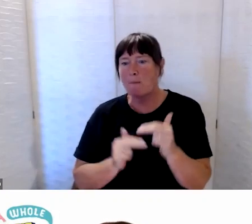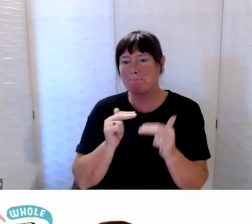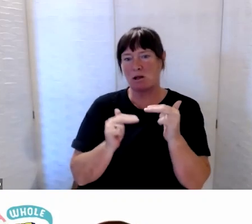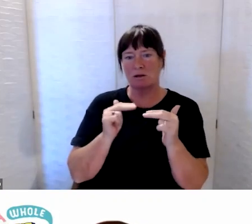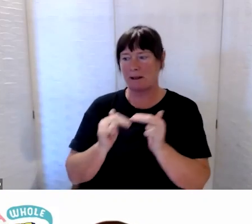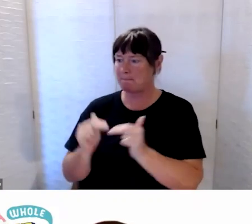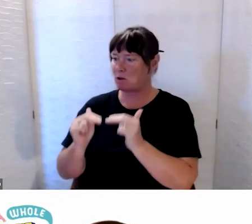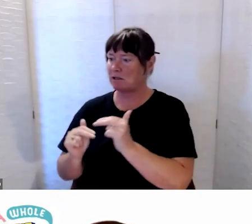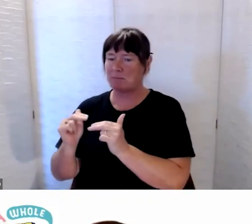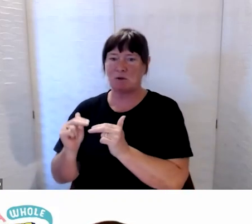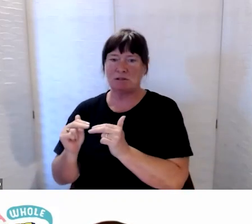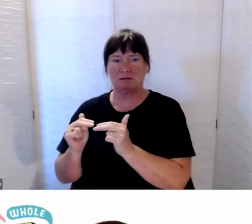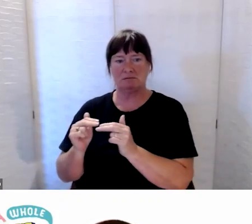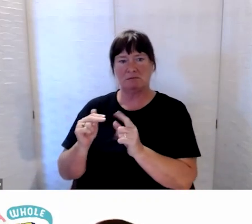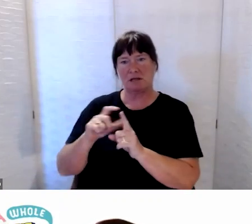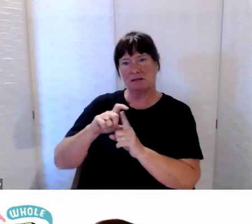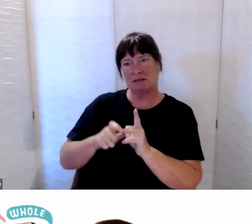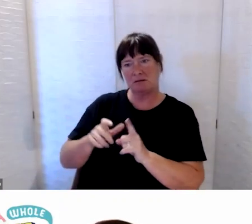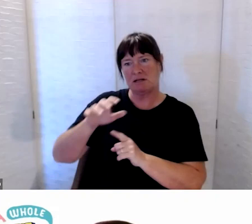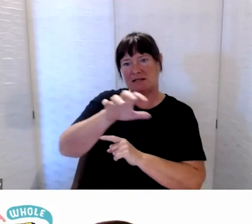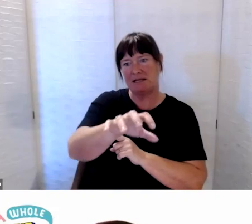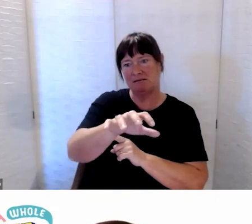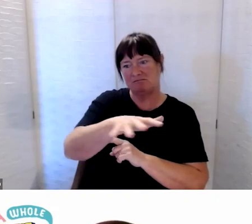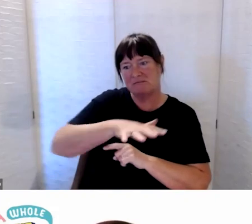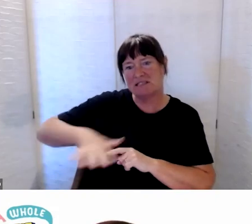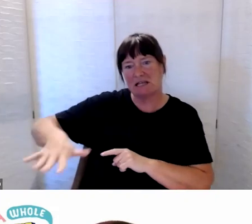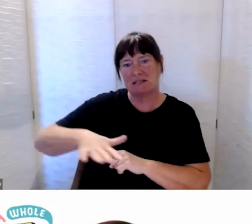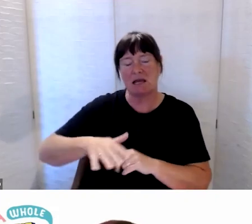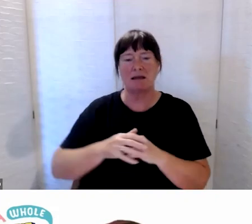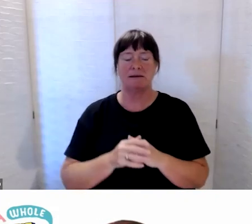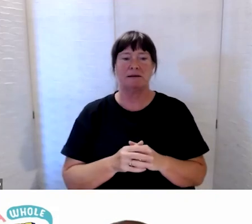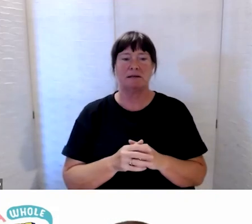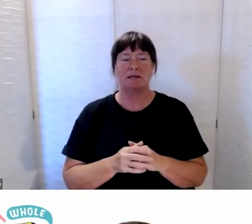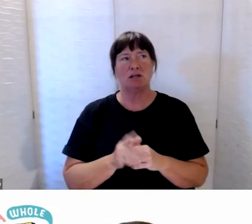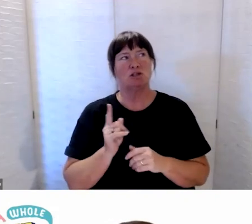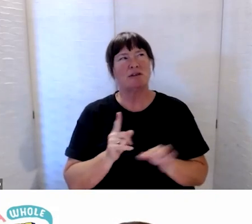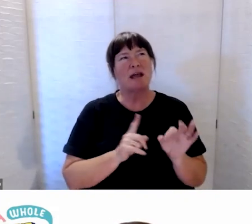So I guess that’s, you know, about some of the stuff